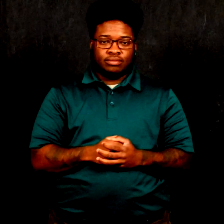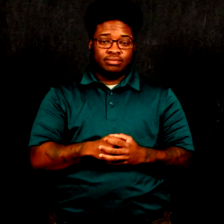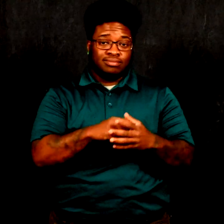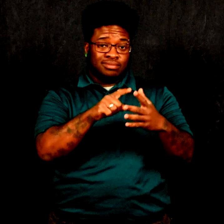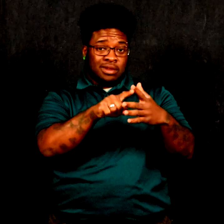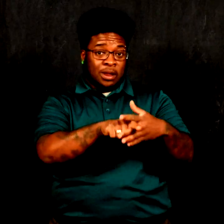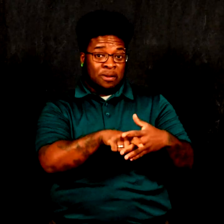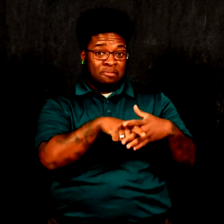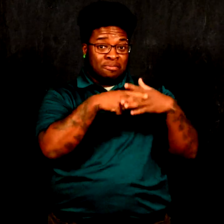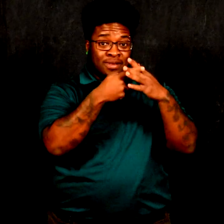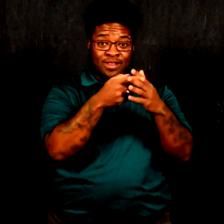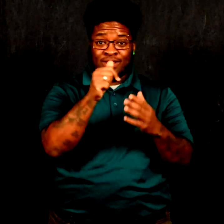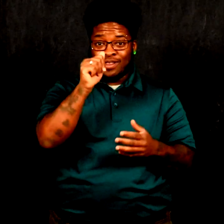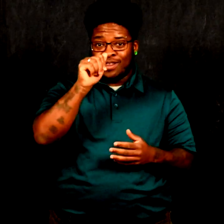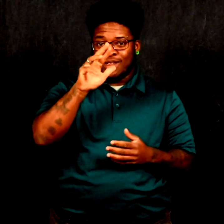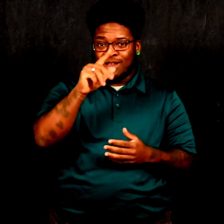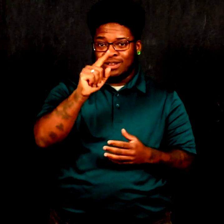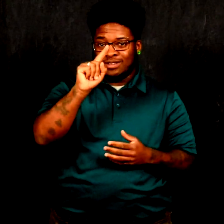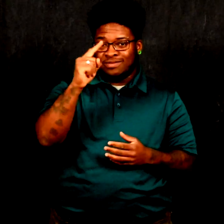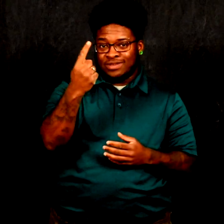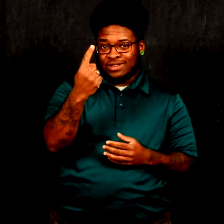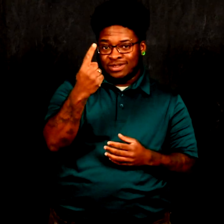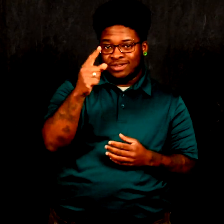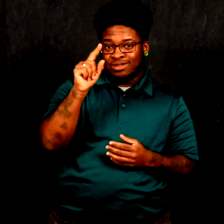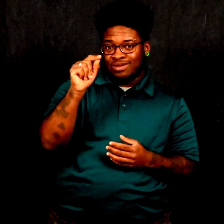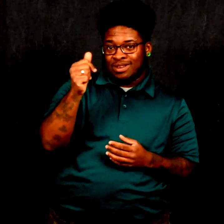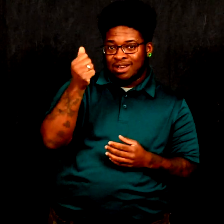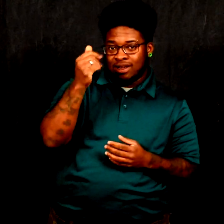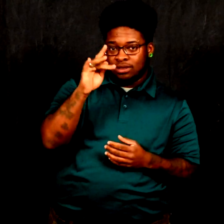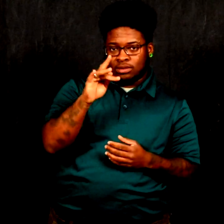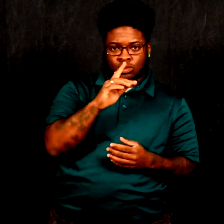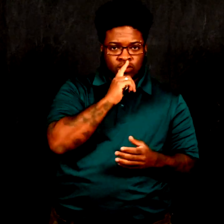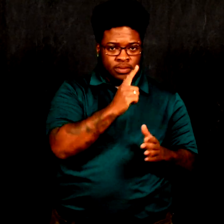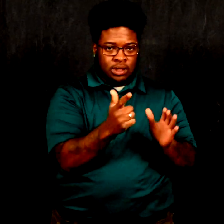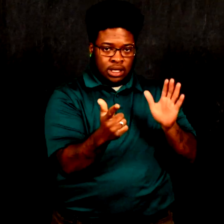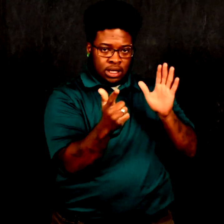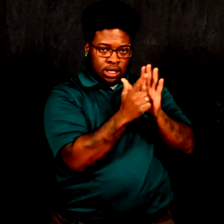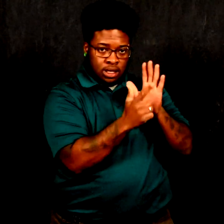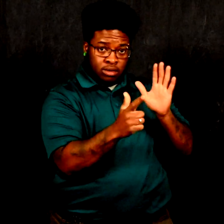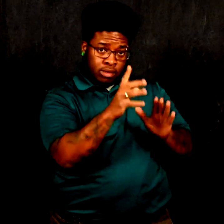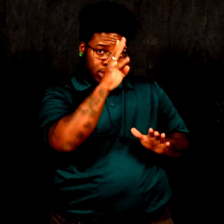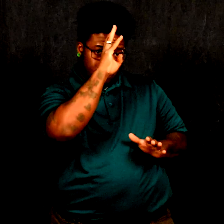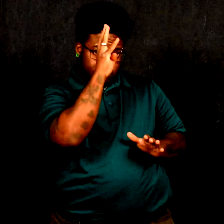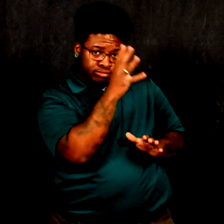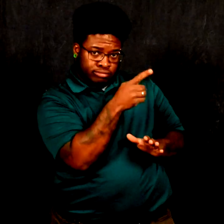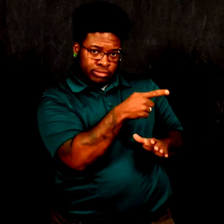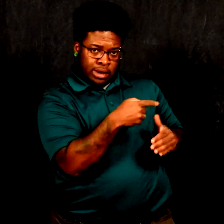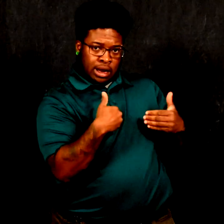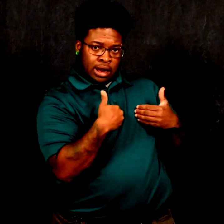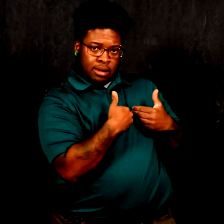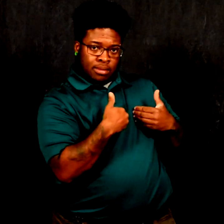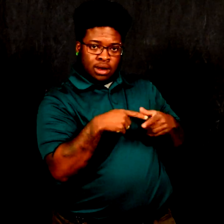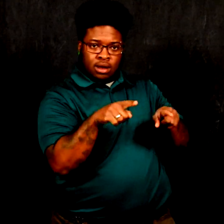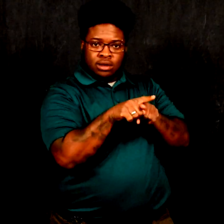Beginning August 1, 2018, it will be illegal to misrepresent